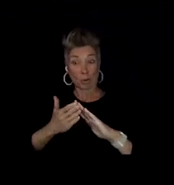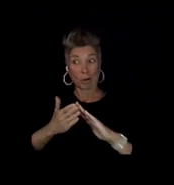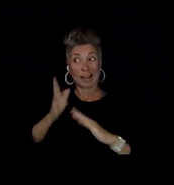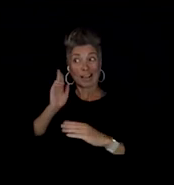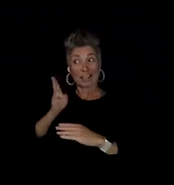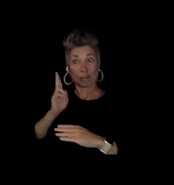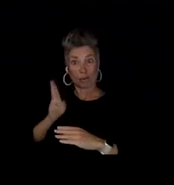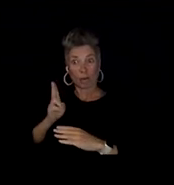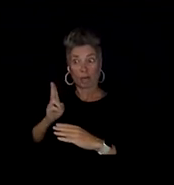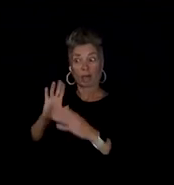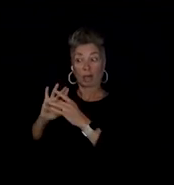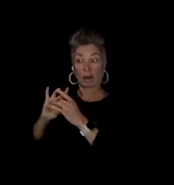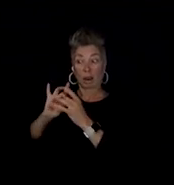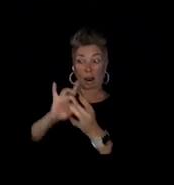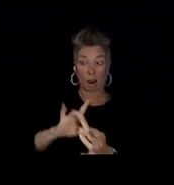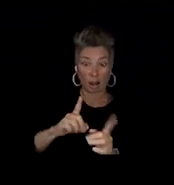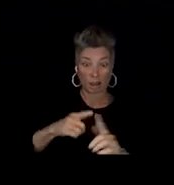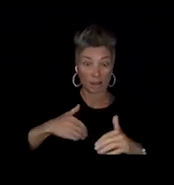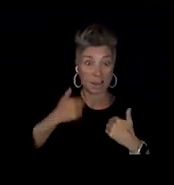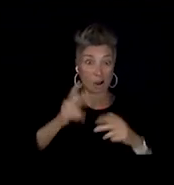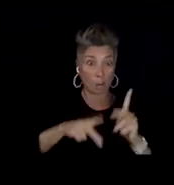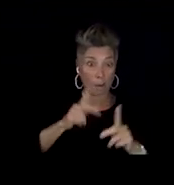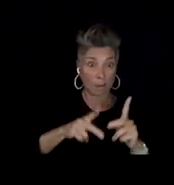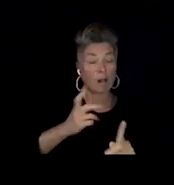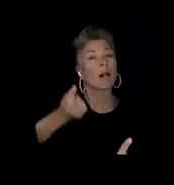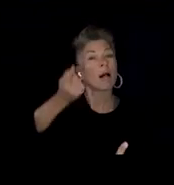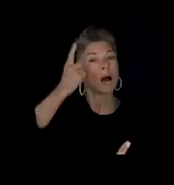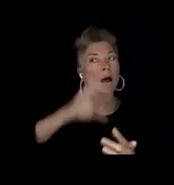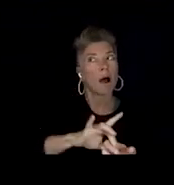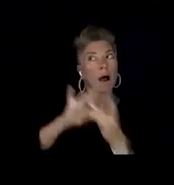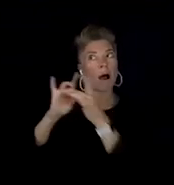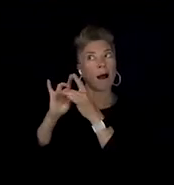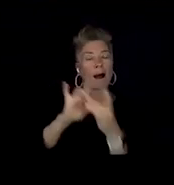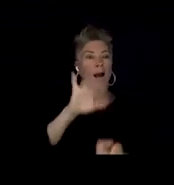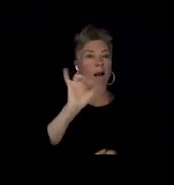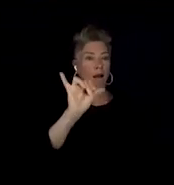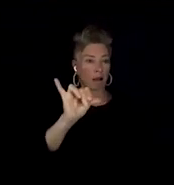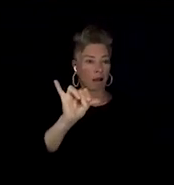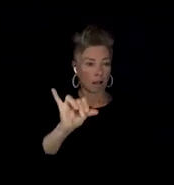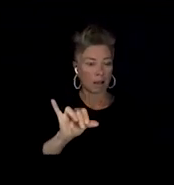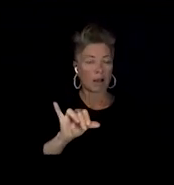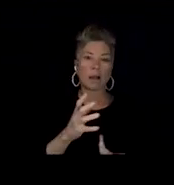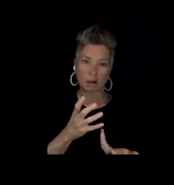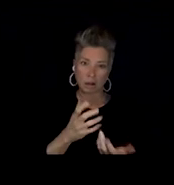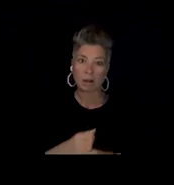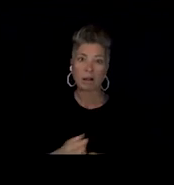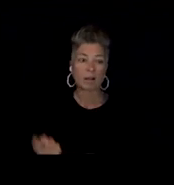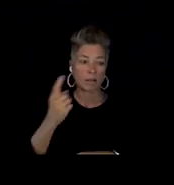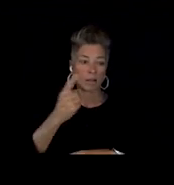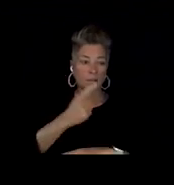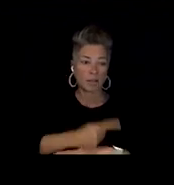So I do find it a positive representation. The things that's happening in the media with the stars.